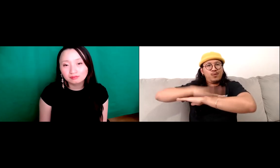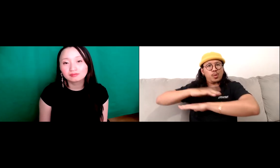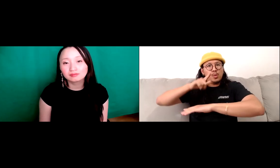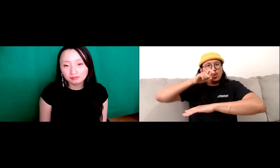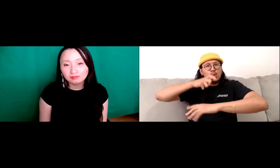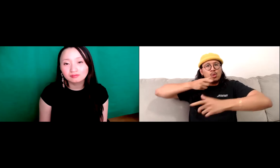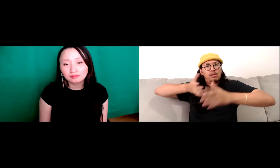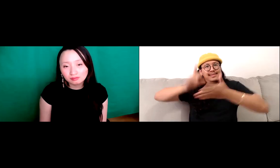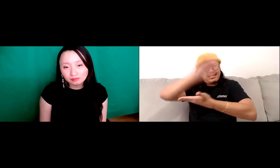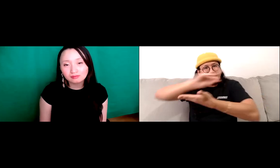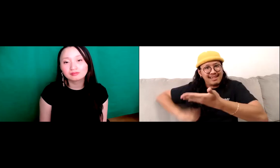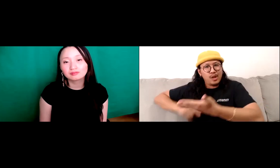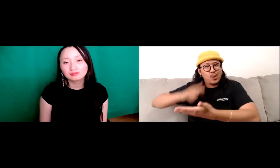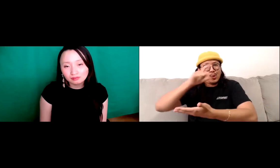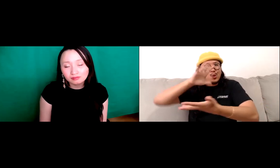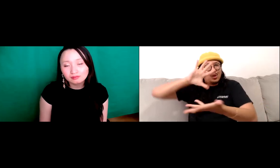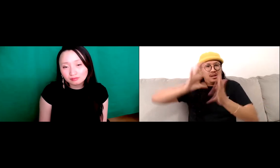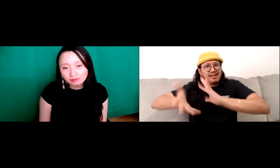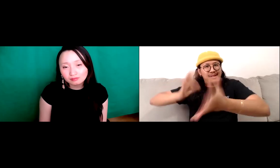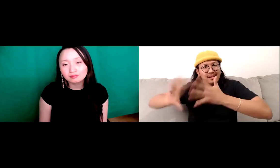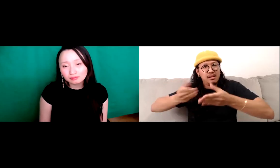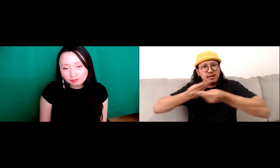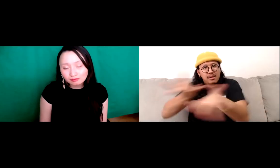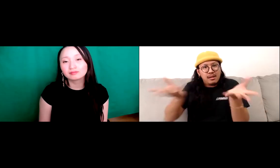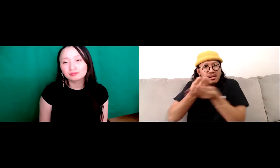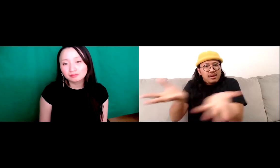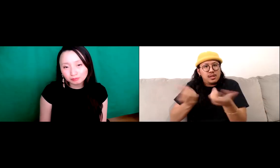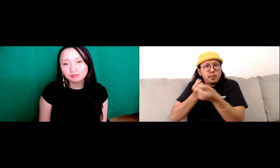to all the, the higher ups who essentially do have that platform, who are designing all